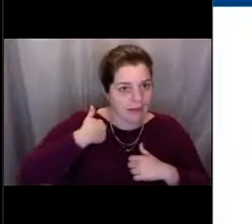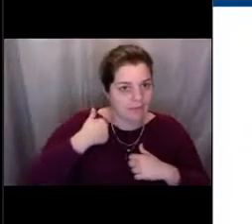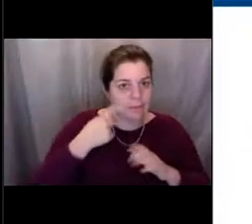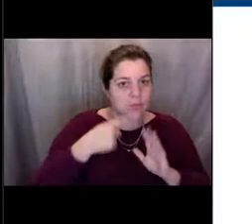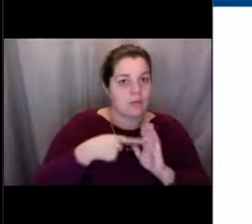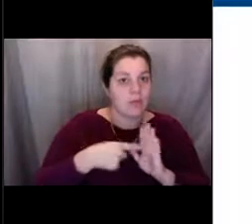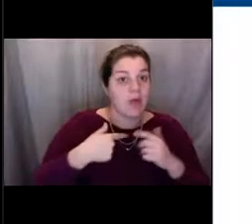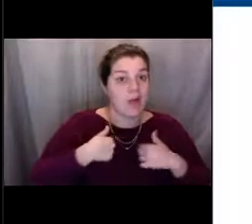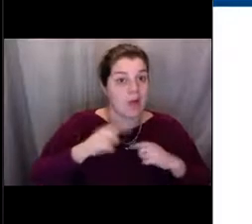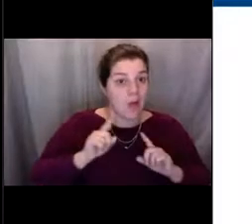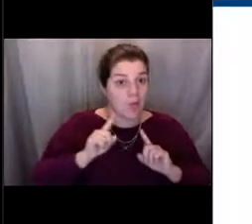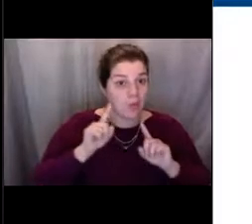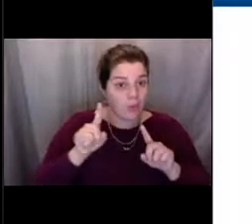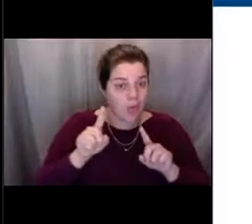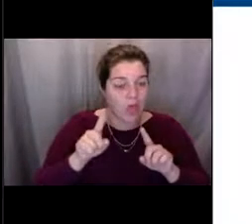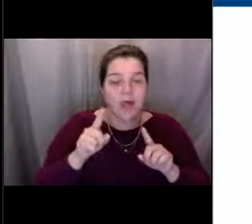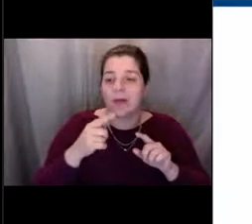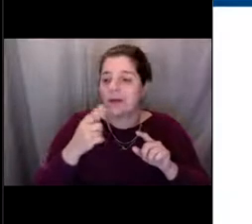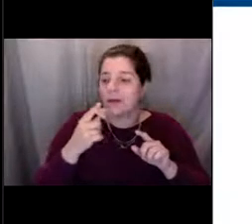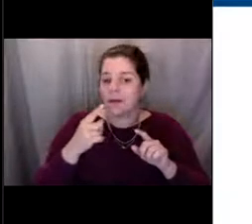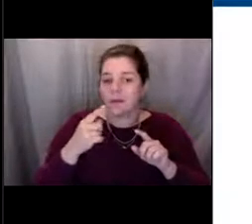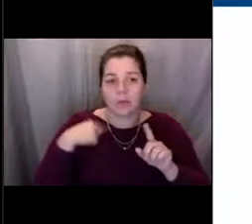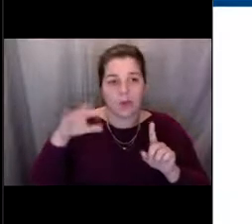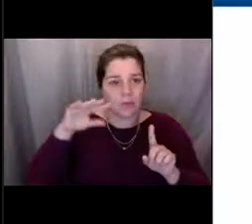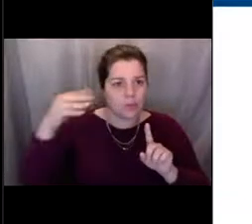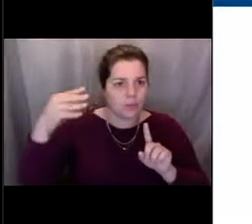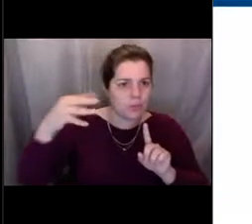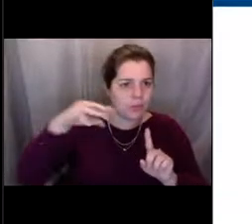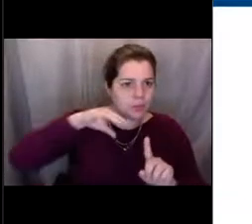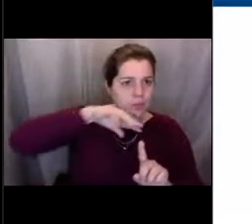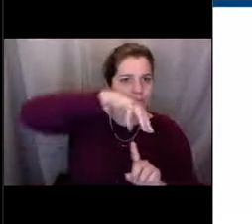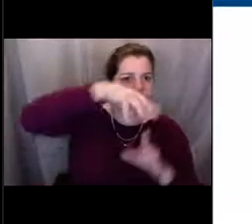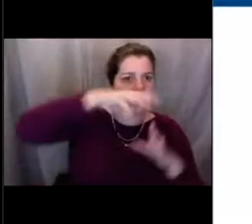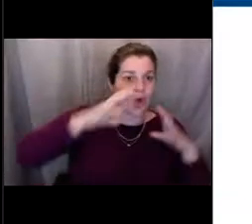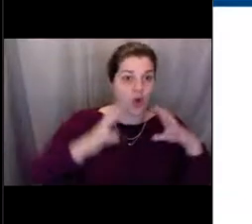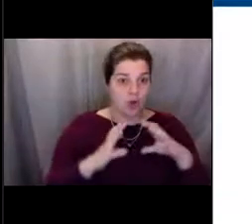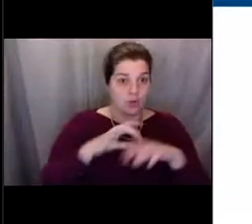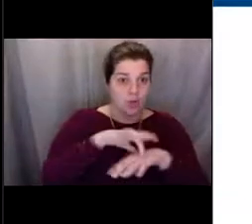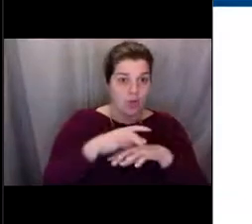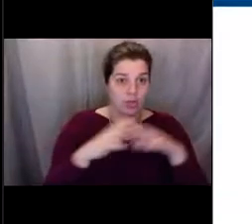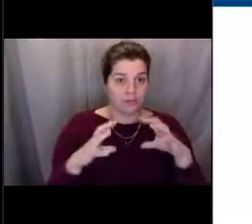with some of my work stuff is Canada, but also in the back,